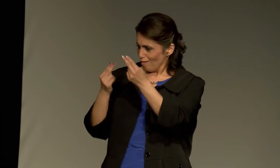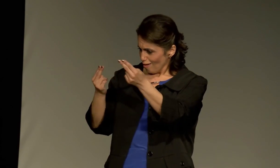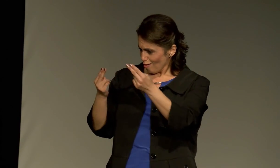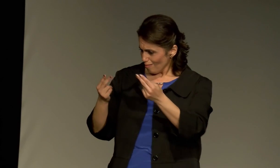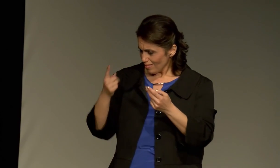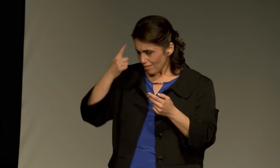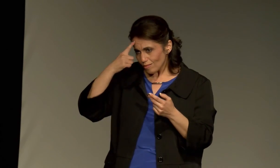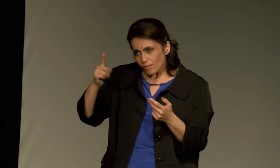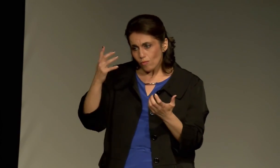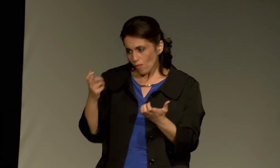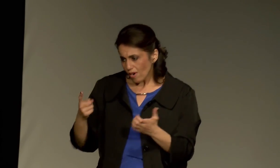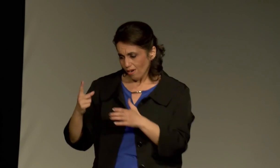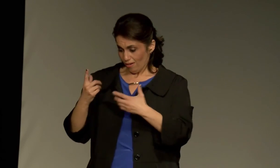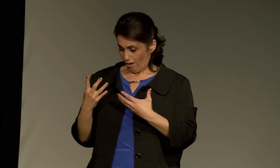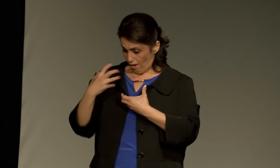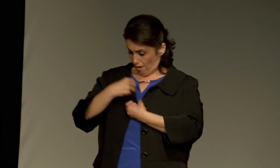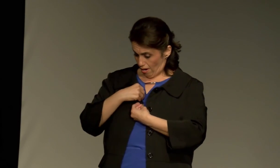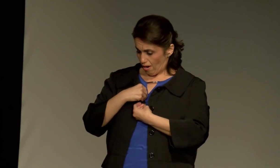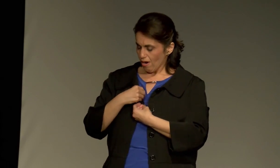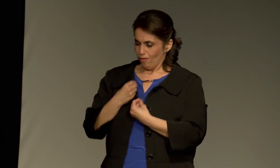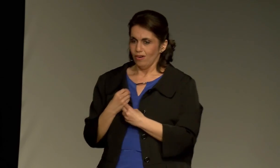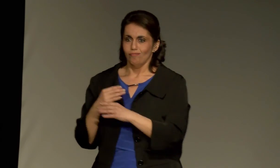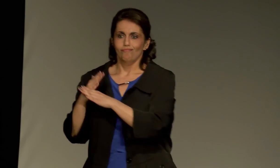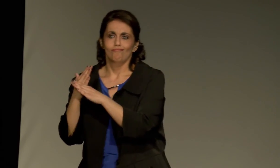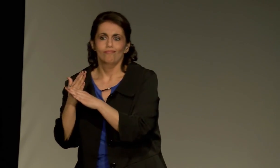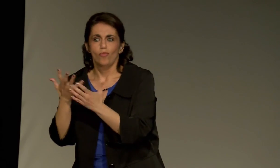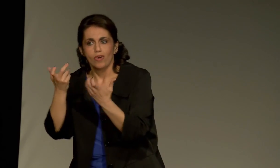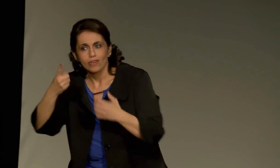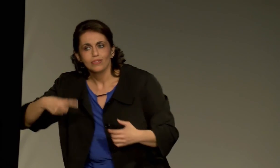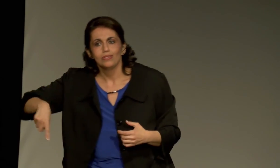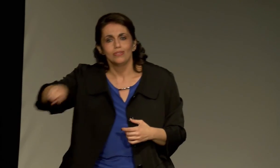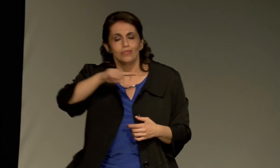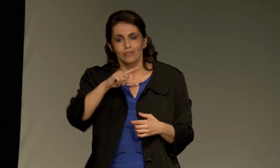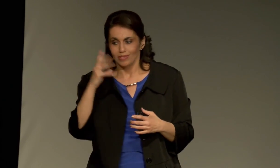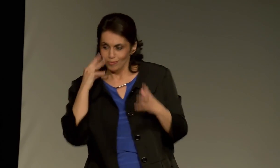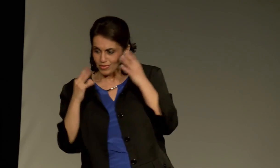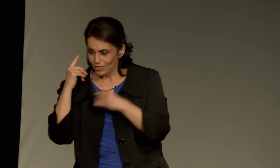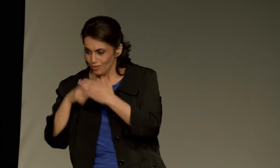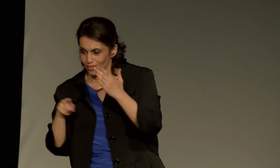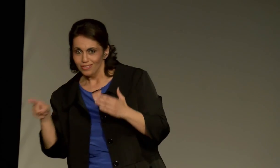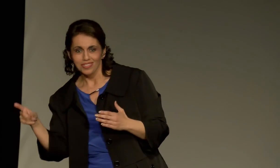She wanted to share that inspiration, and she did that through the nomination; to be